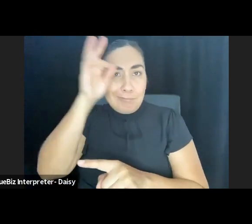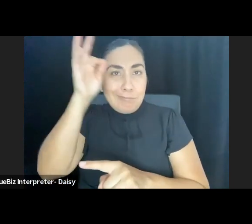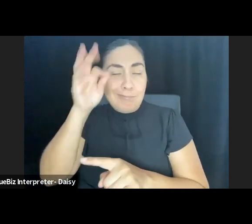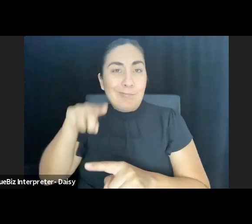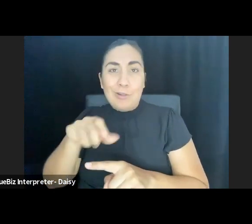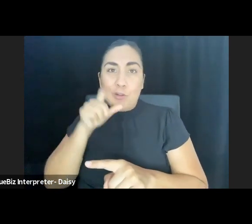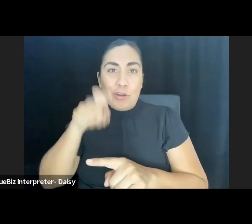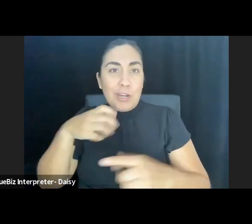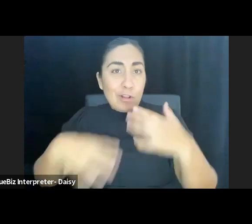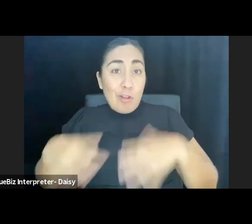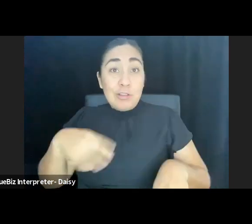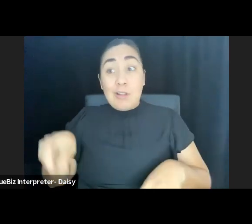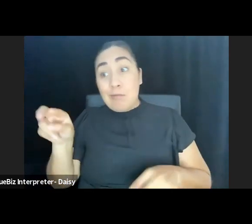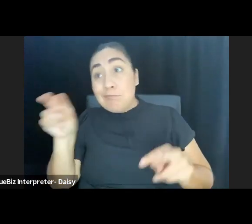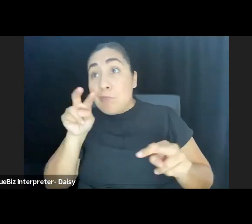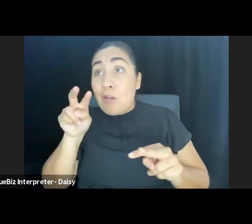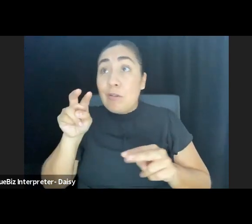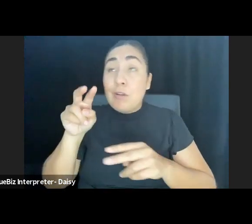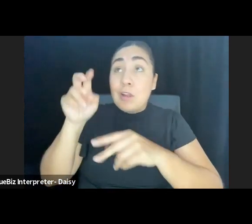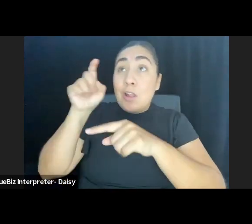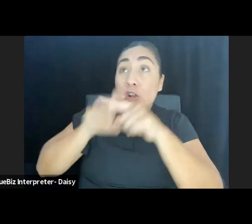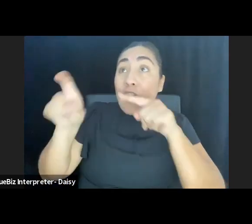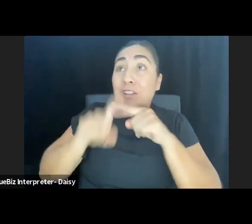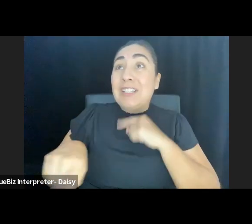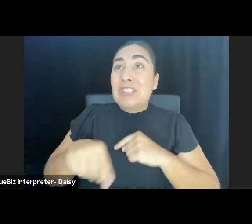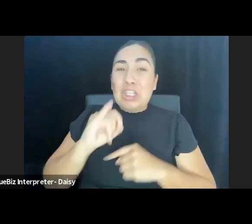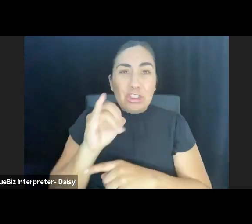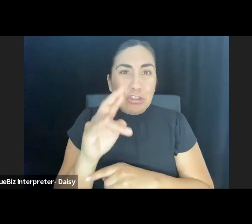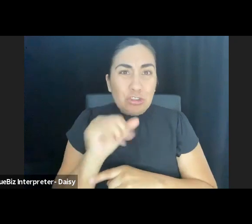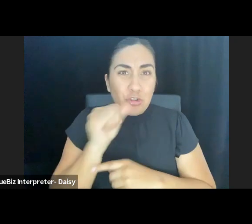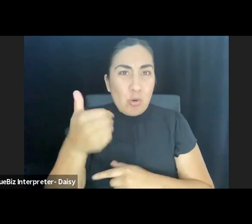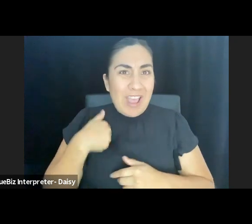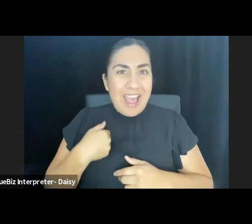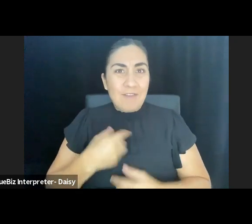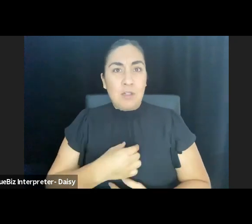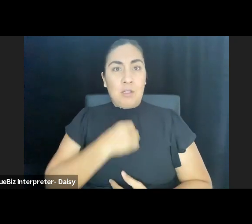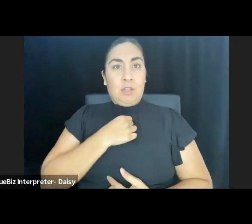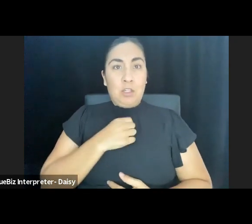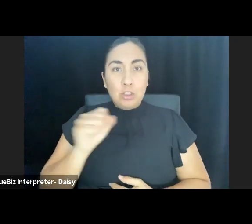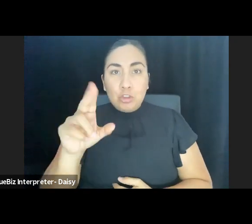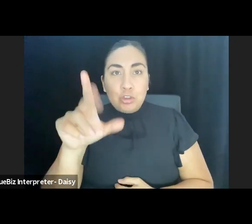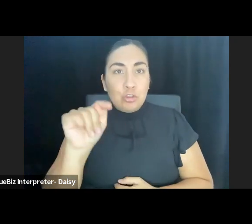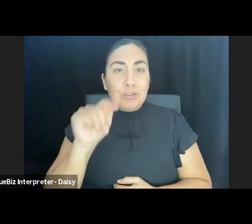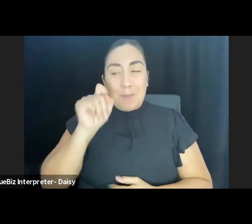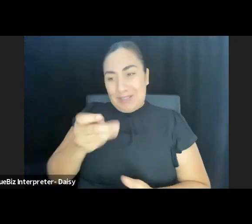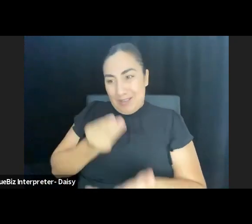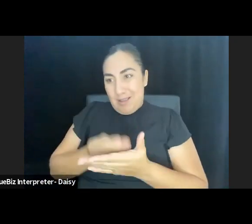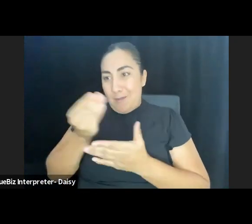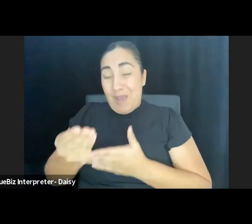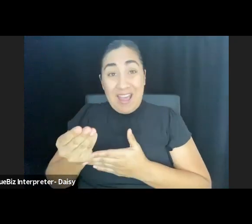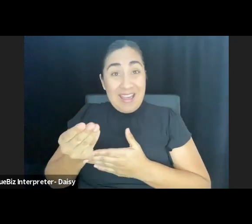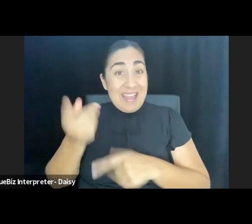She look in the closet, Junior ain't got no suit. She got to go buy him one. He can't try it on, she got to guess the size.